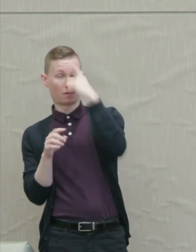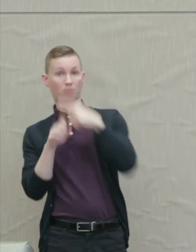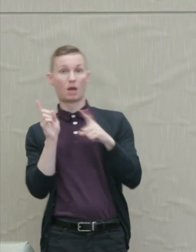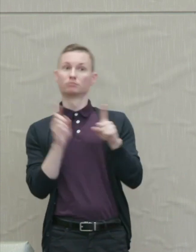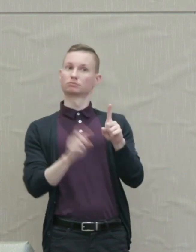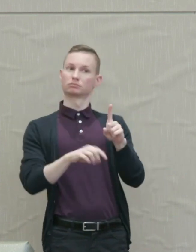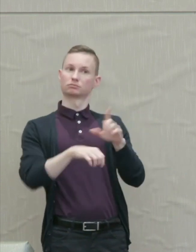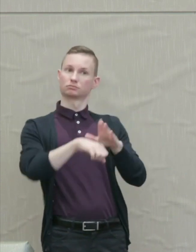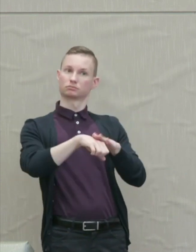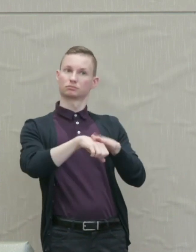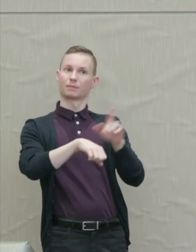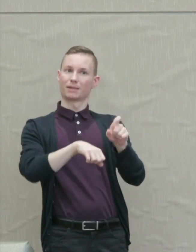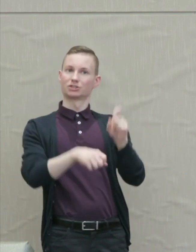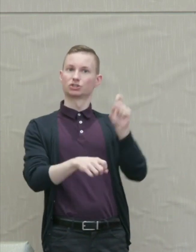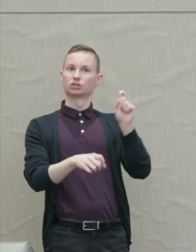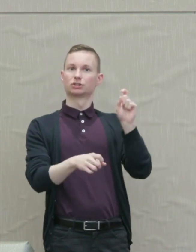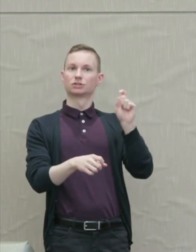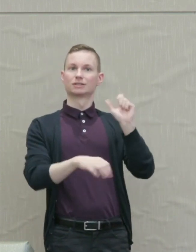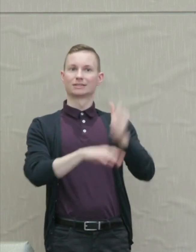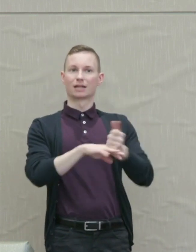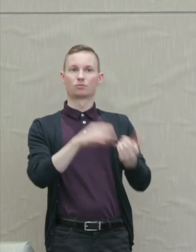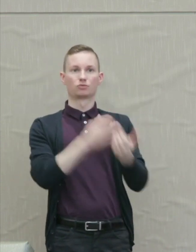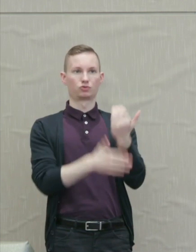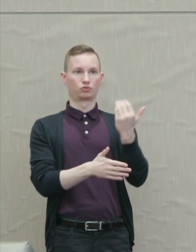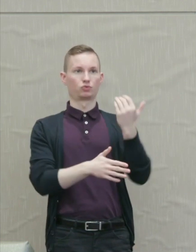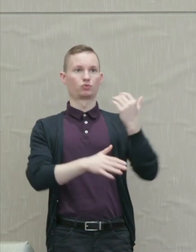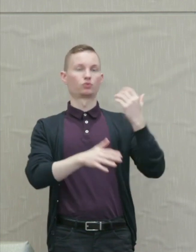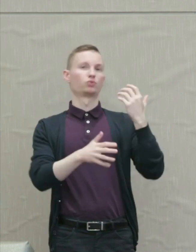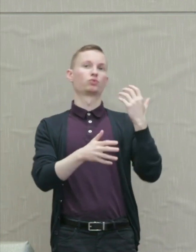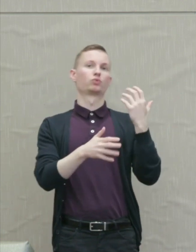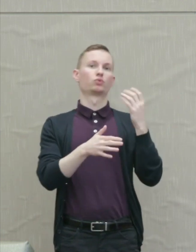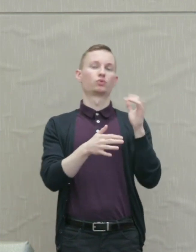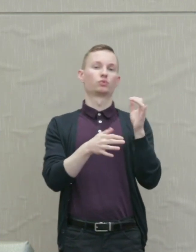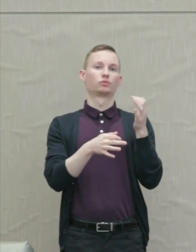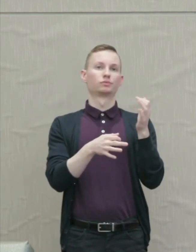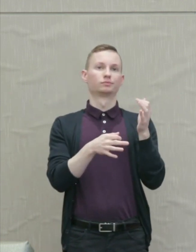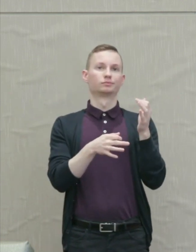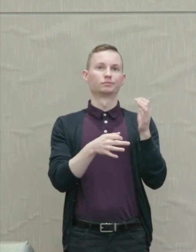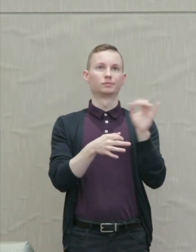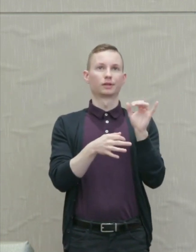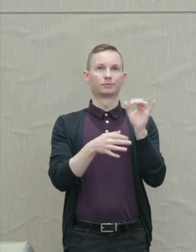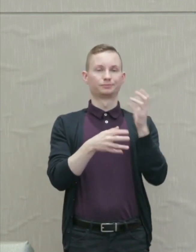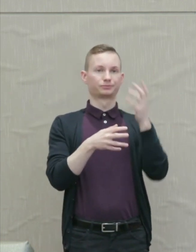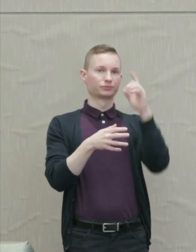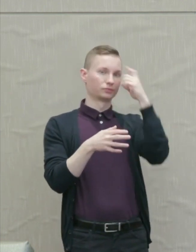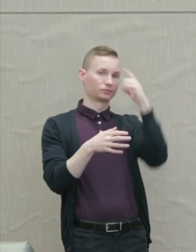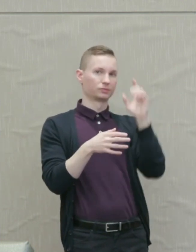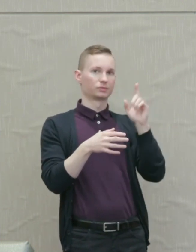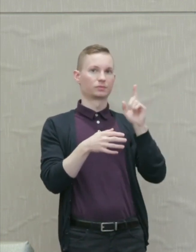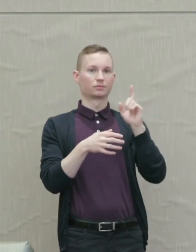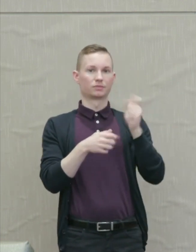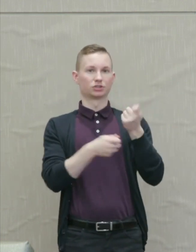adopt a new range of sentiments, substituting future directed benevolence for backward looking